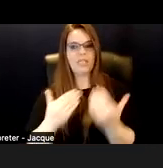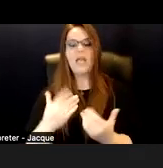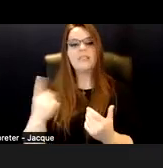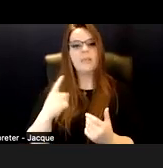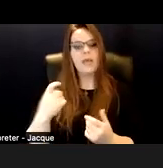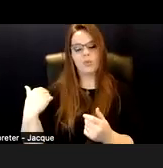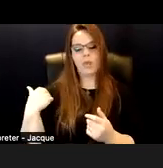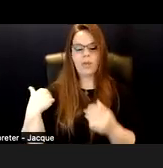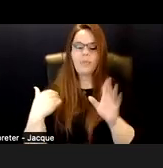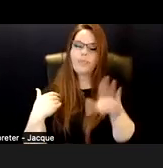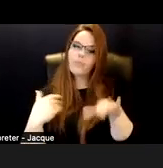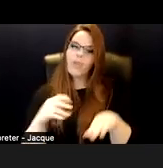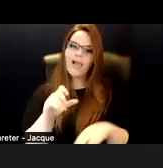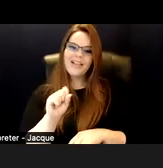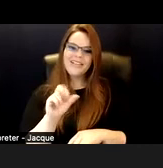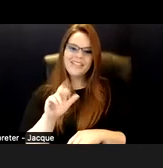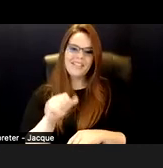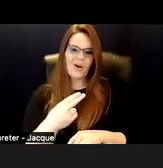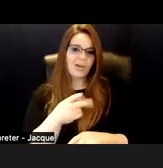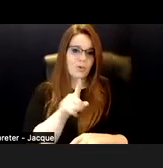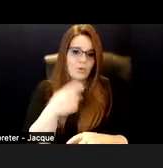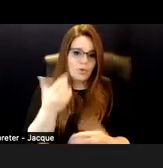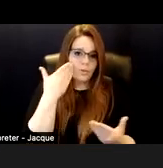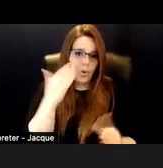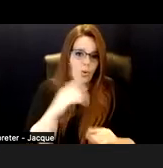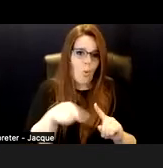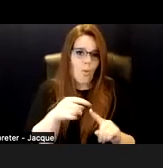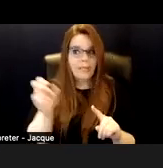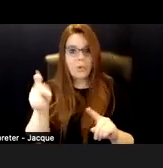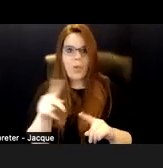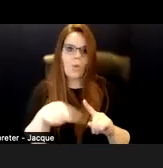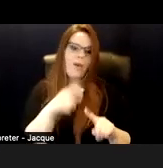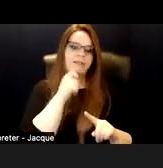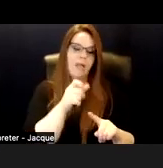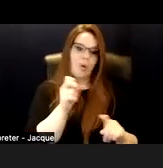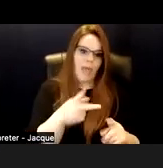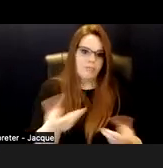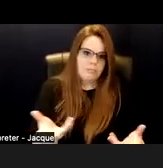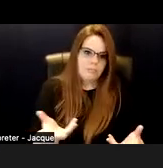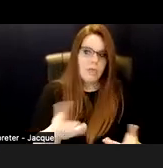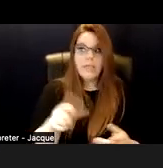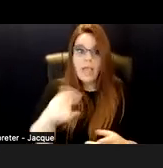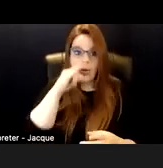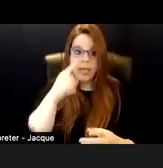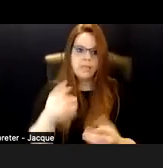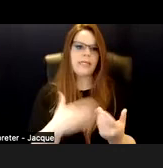you just don't know when it's OK to do it and when it isn't. The other kids can see it, you can't. That's OK.